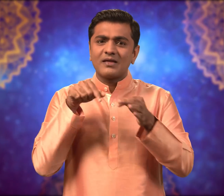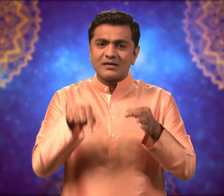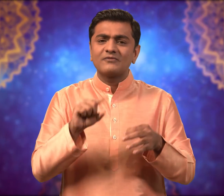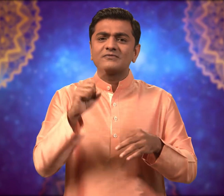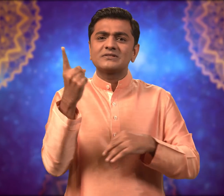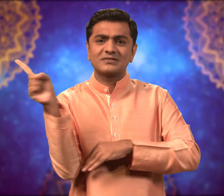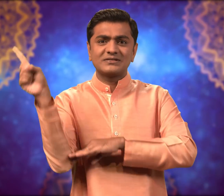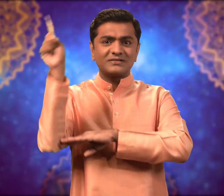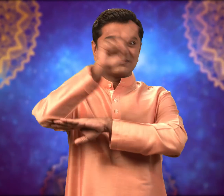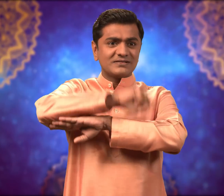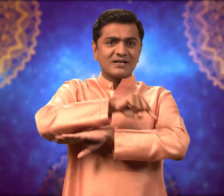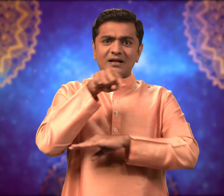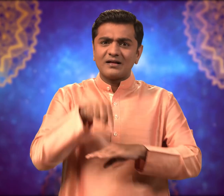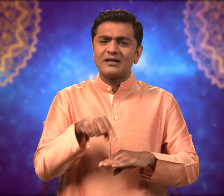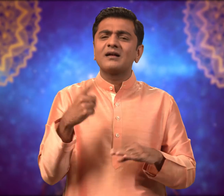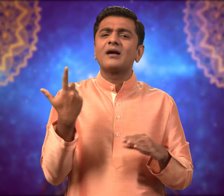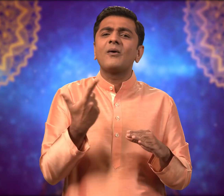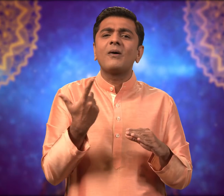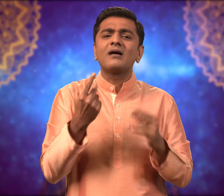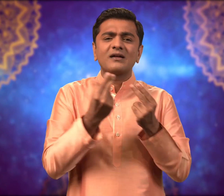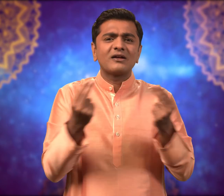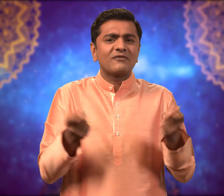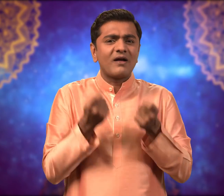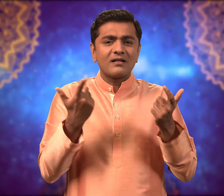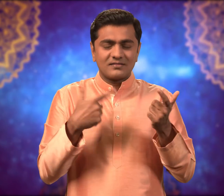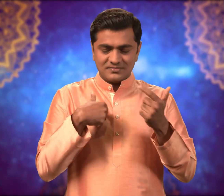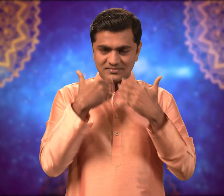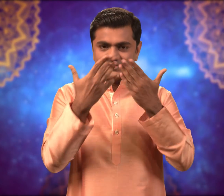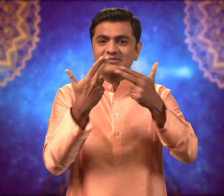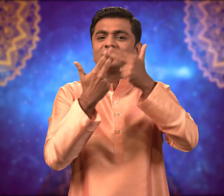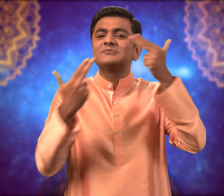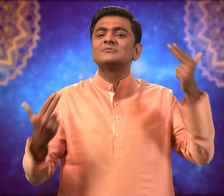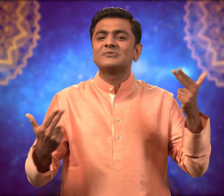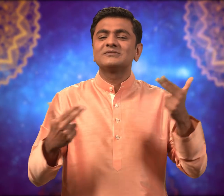Let me tell you about the importance of the first day of Diwali.